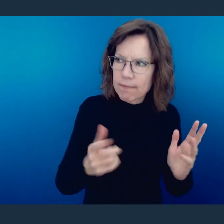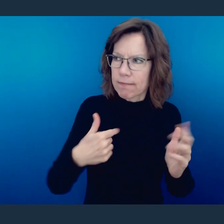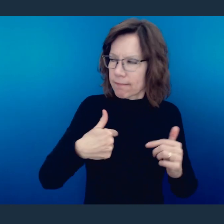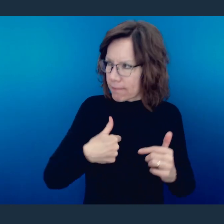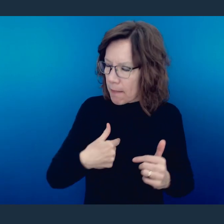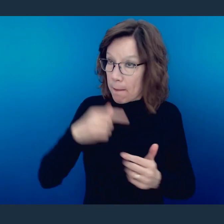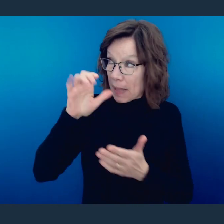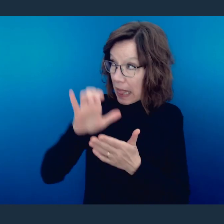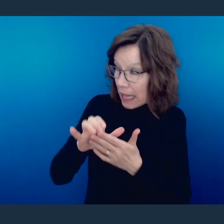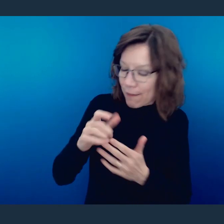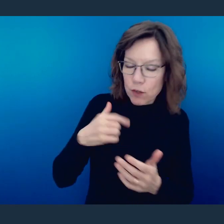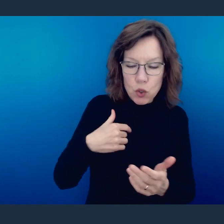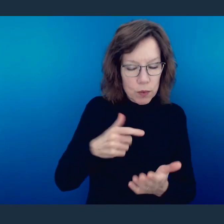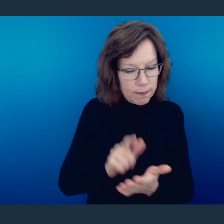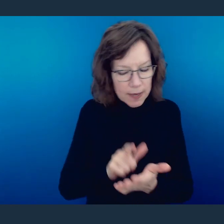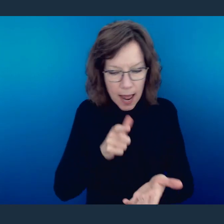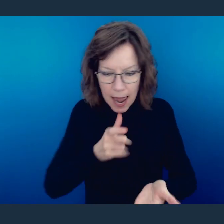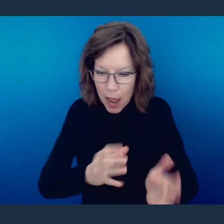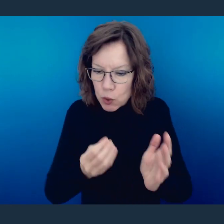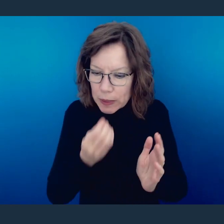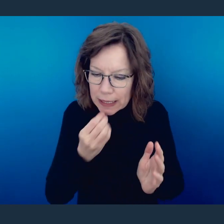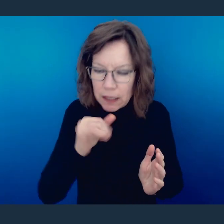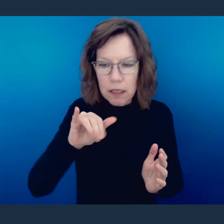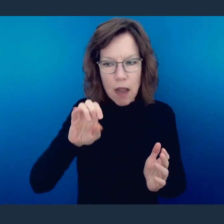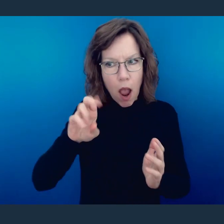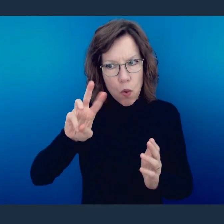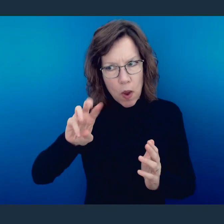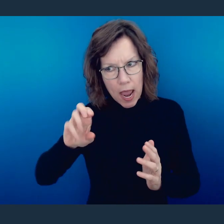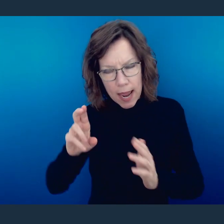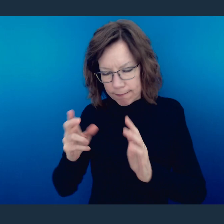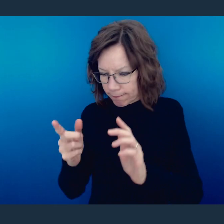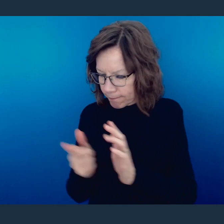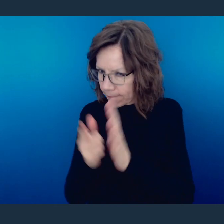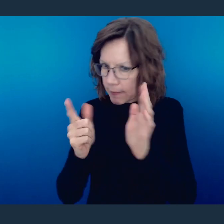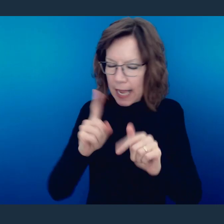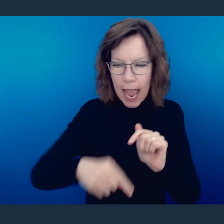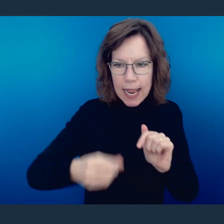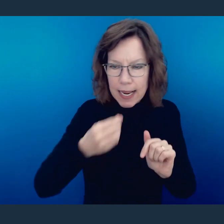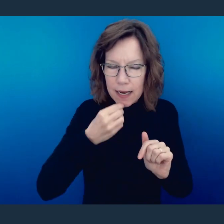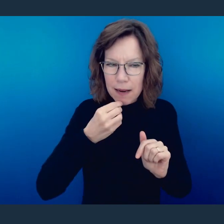fact that you are or are not a believer, a follower of Yahweh. And he is saying that